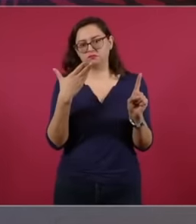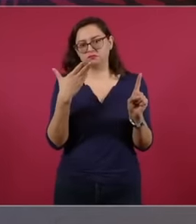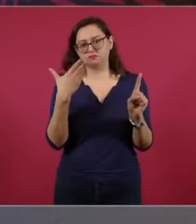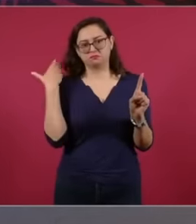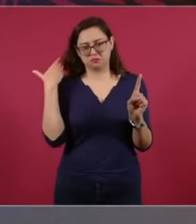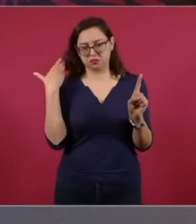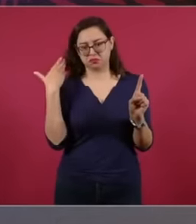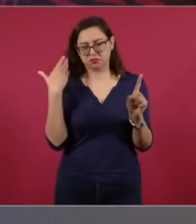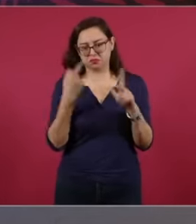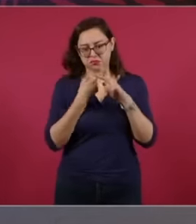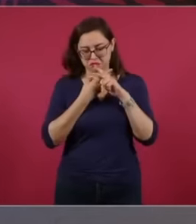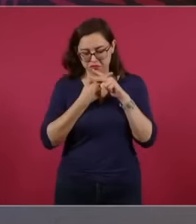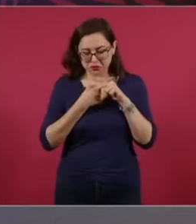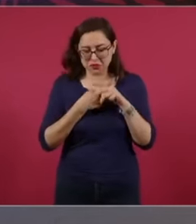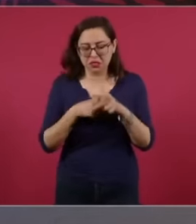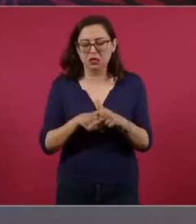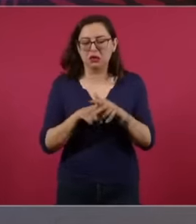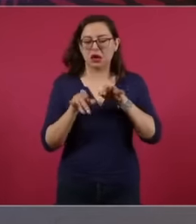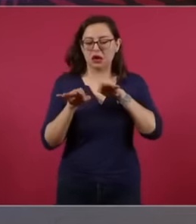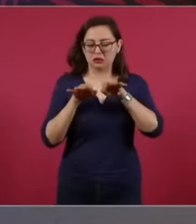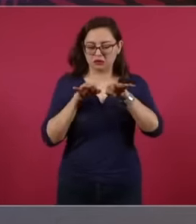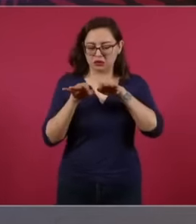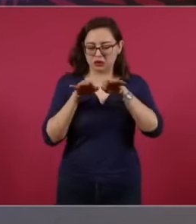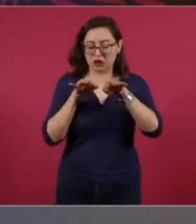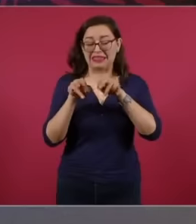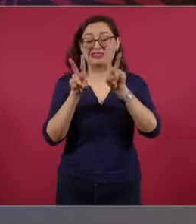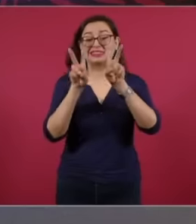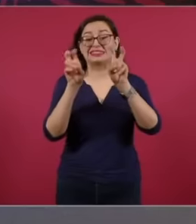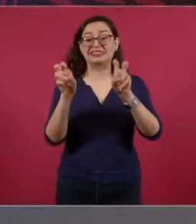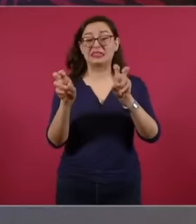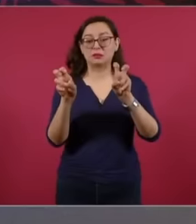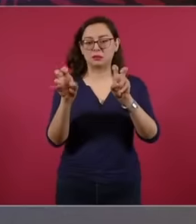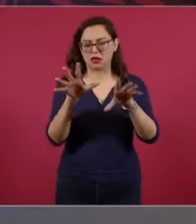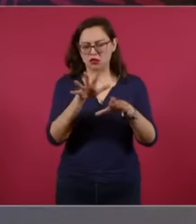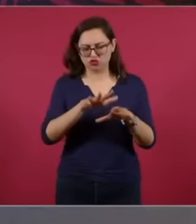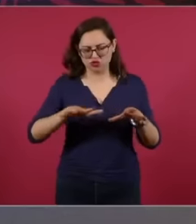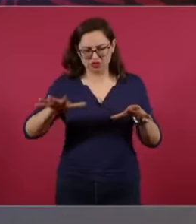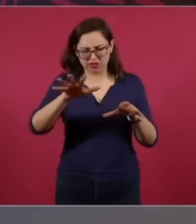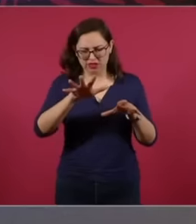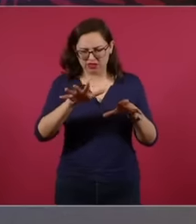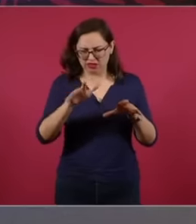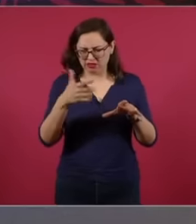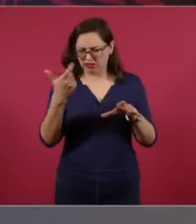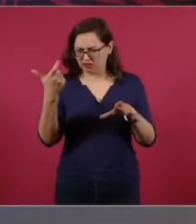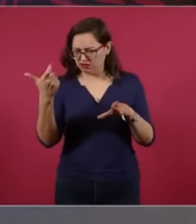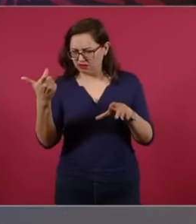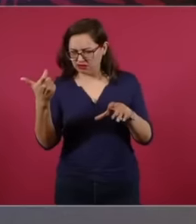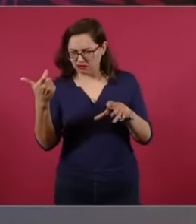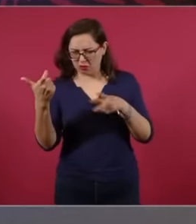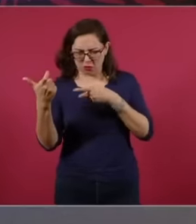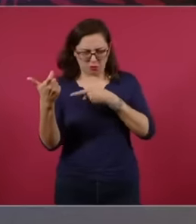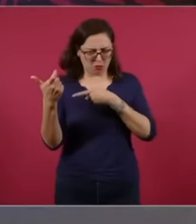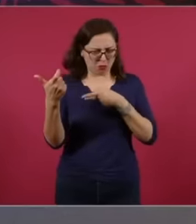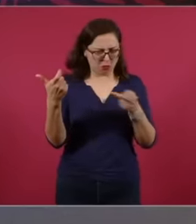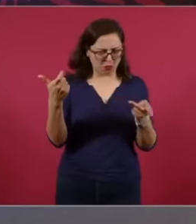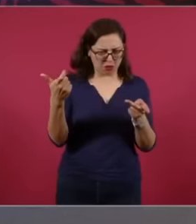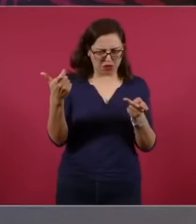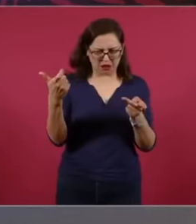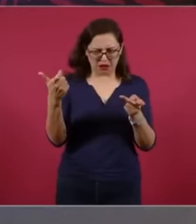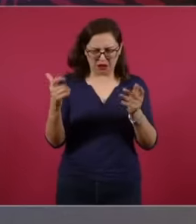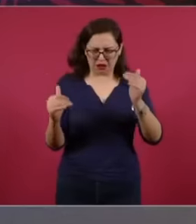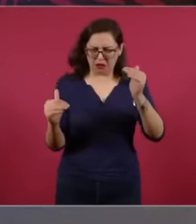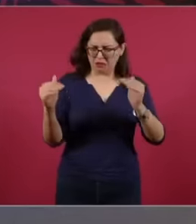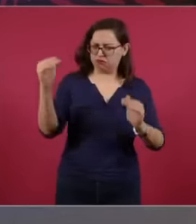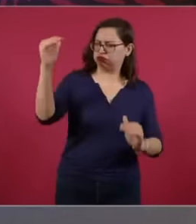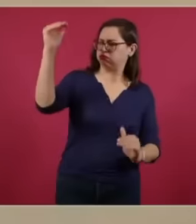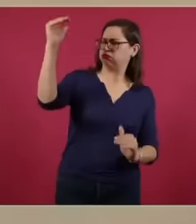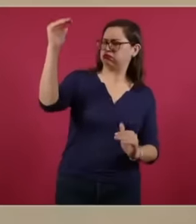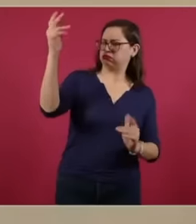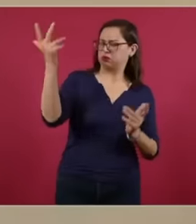working on social inequality are the most serious studies on